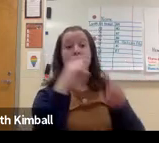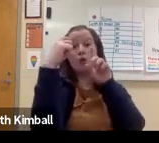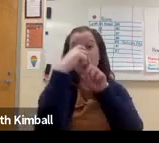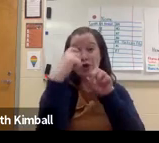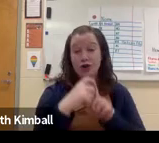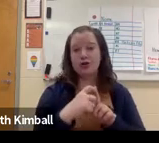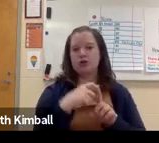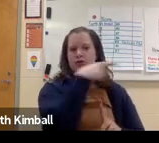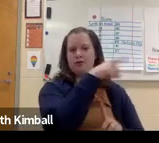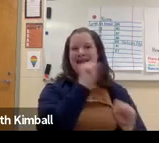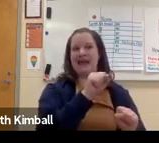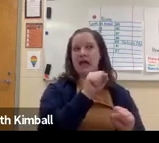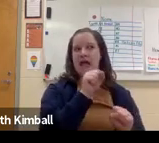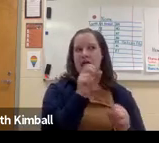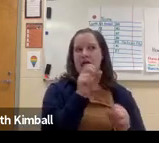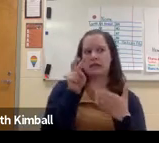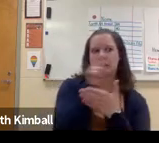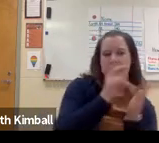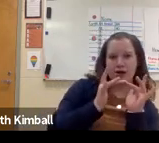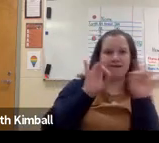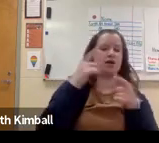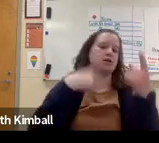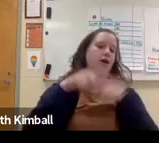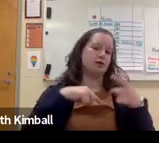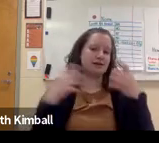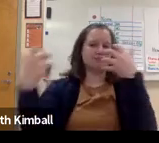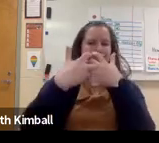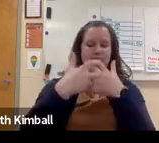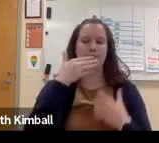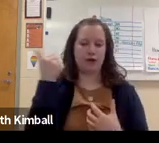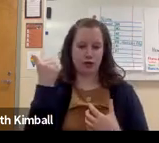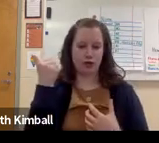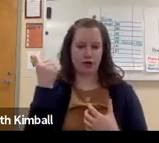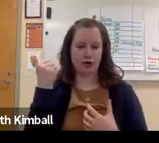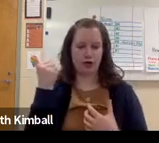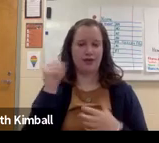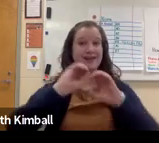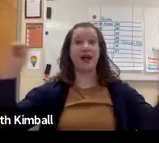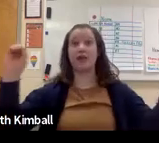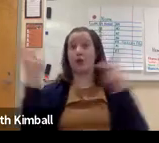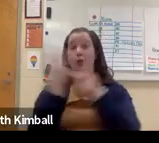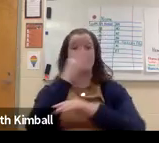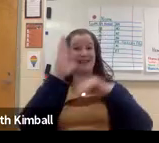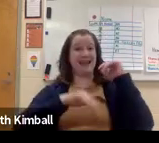or what the activities will be, any important terminology. That way, they can make sure to be prepared